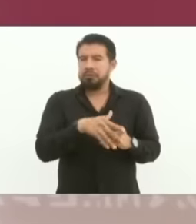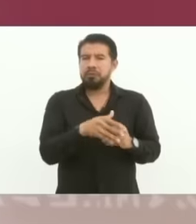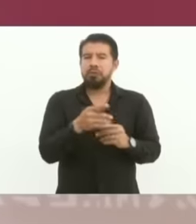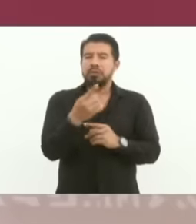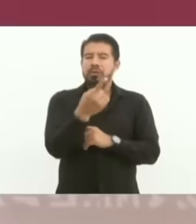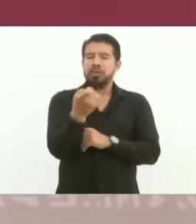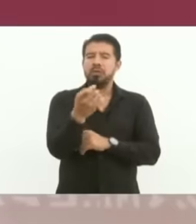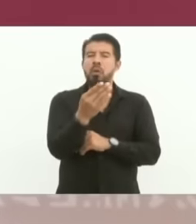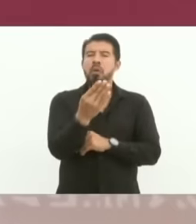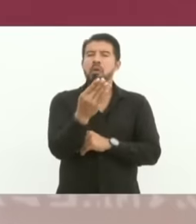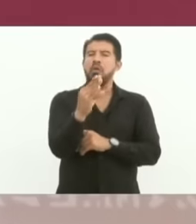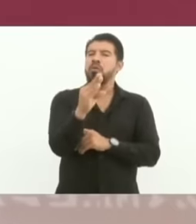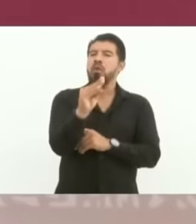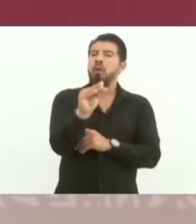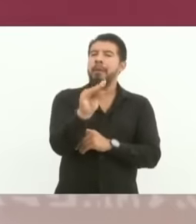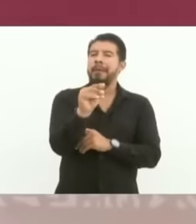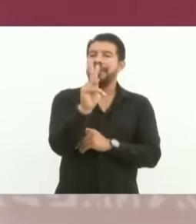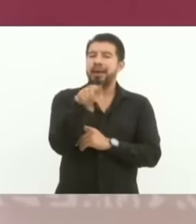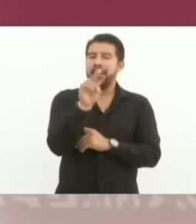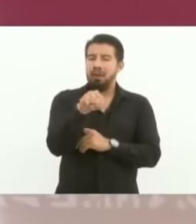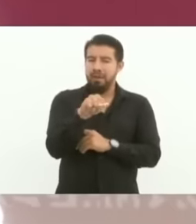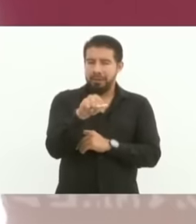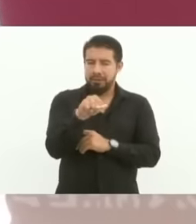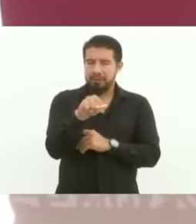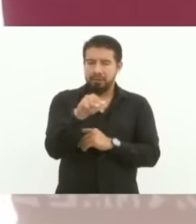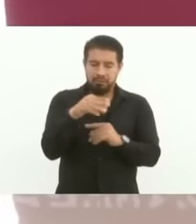9 km from Tuxla to the